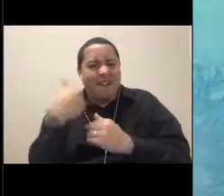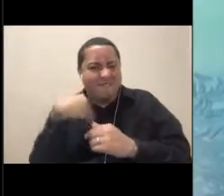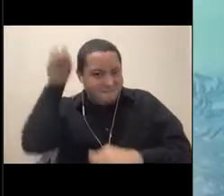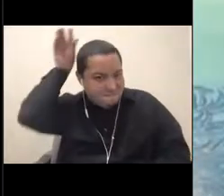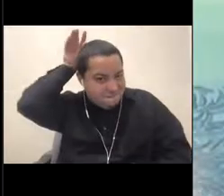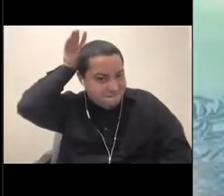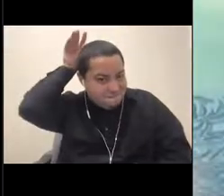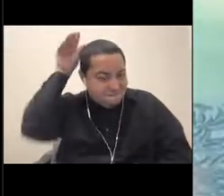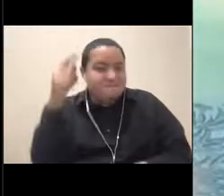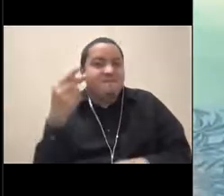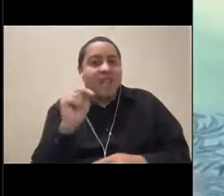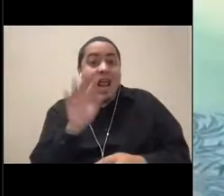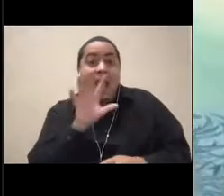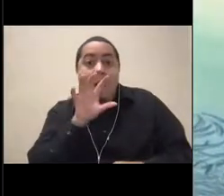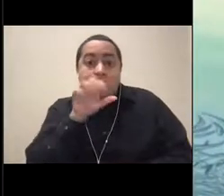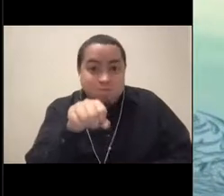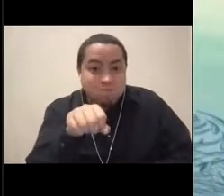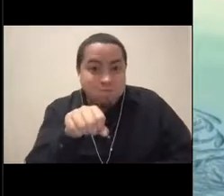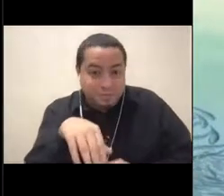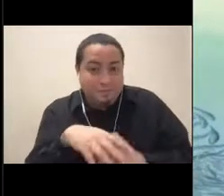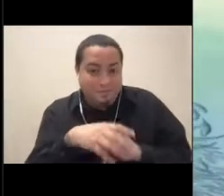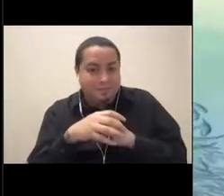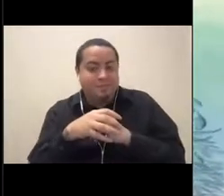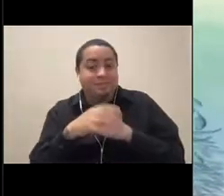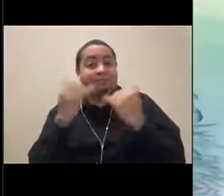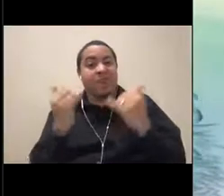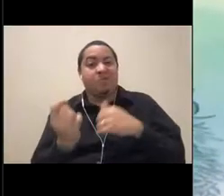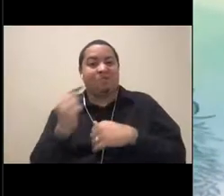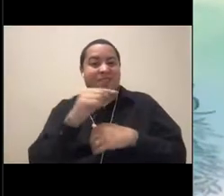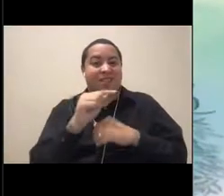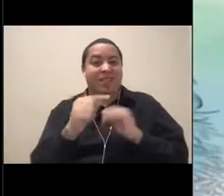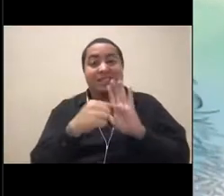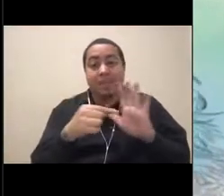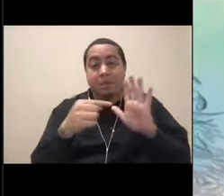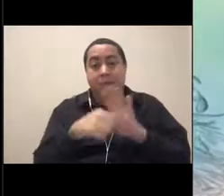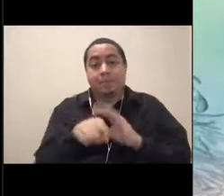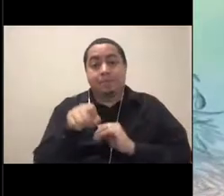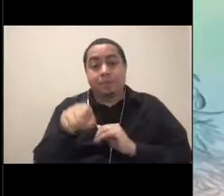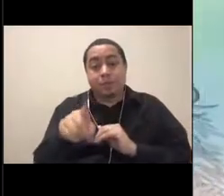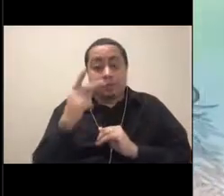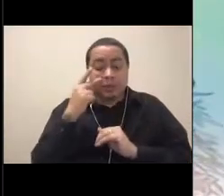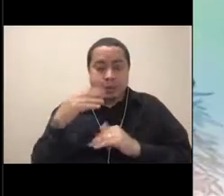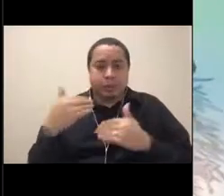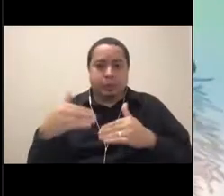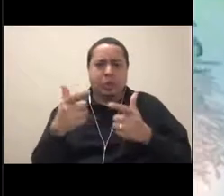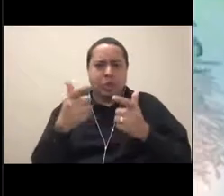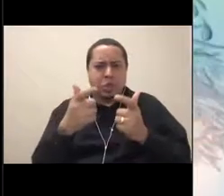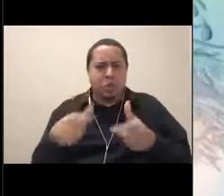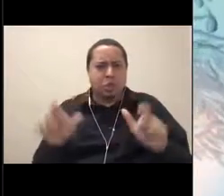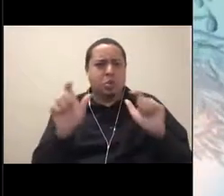All right, so now back at the exhibit. If you're thinking to yourself, "This is a huge sea turtle," you're totally right.